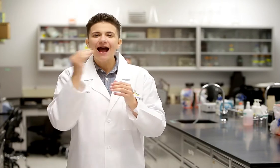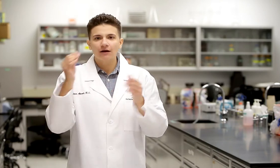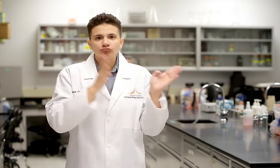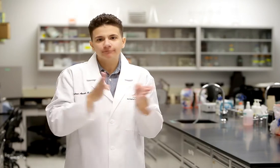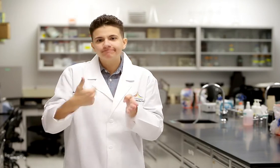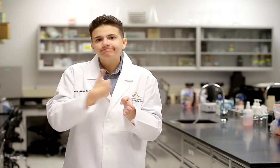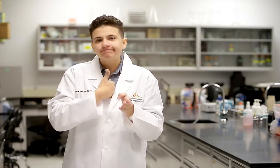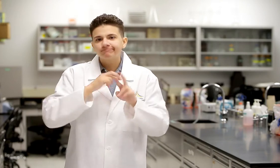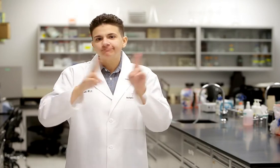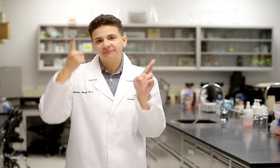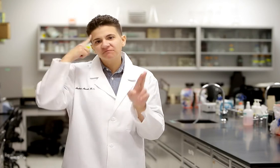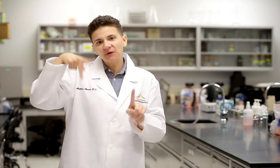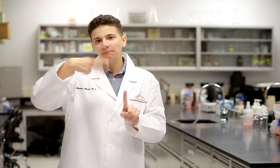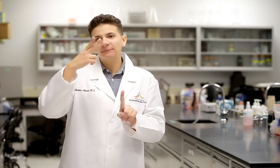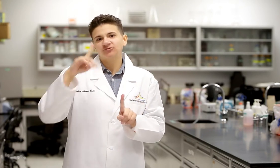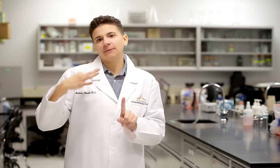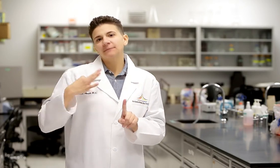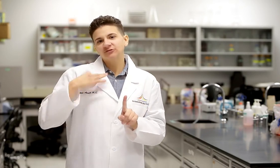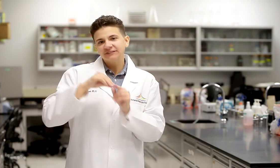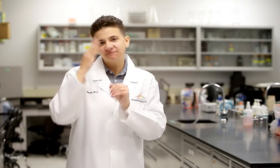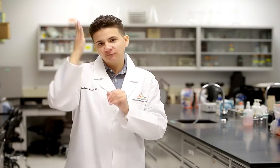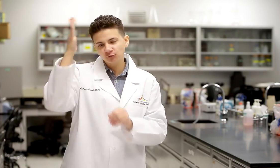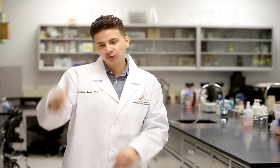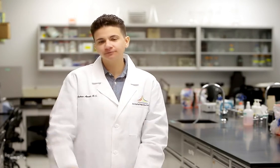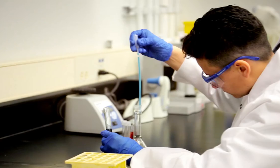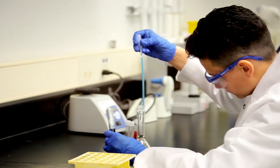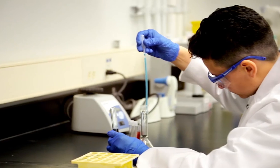This will prepare me to apply to PhD programs in the near future.